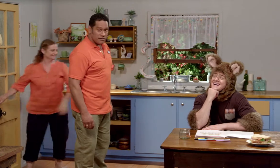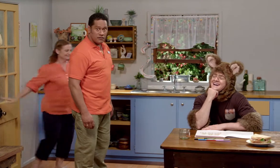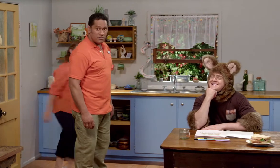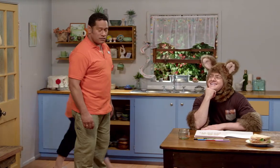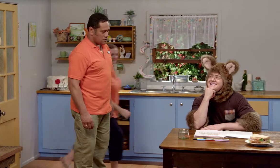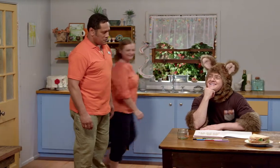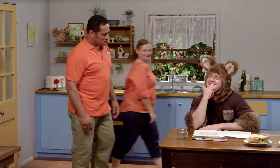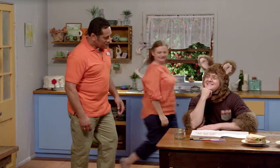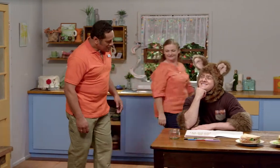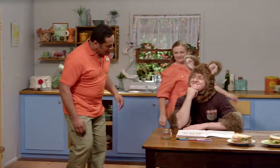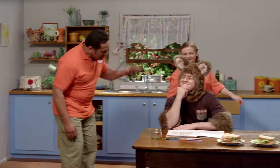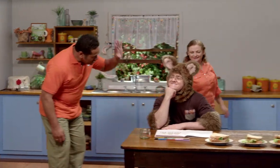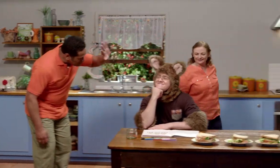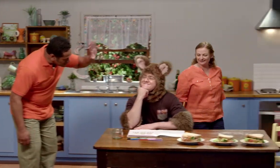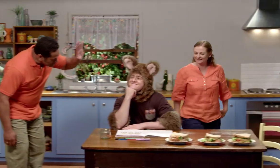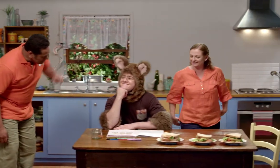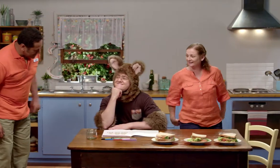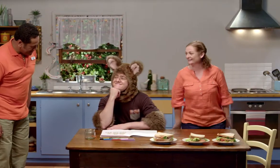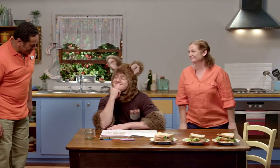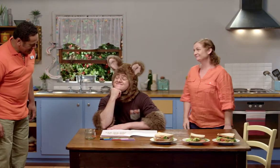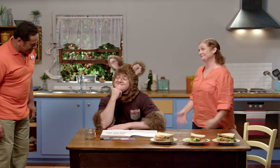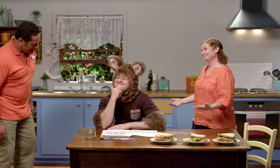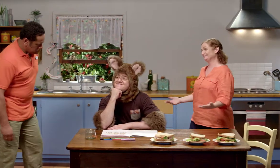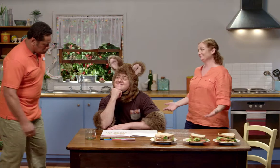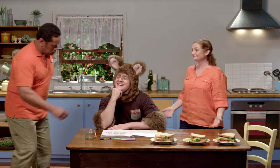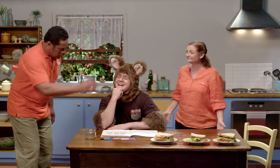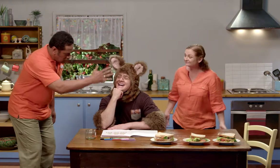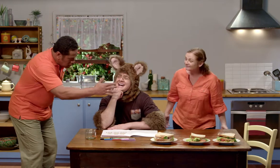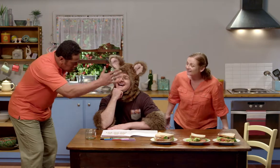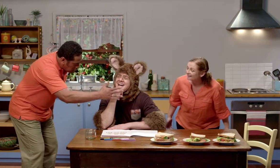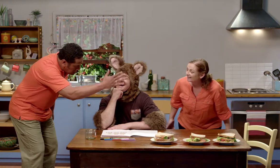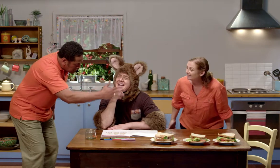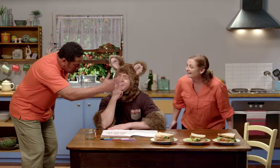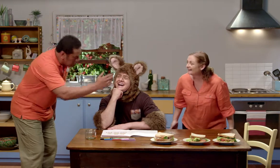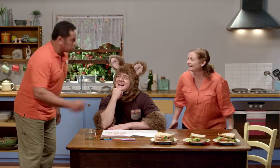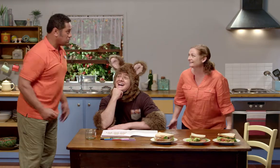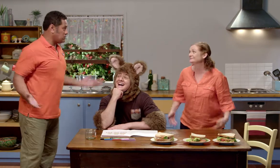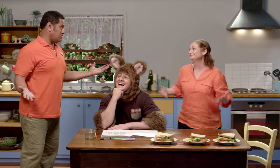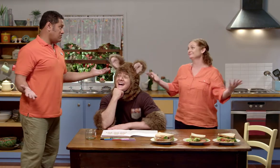Haha! Hello Possum. Ha!